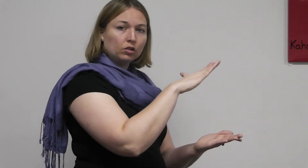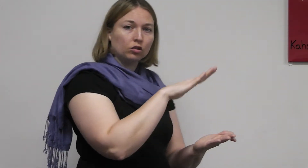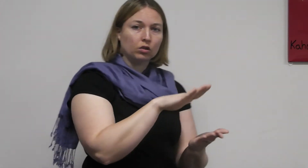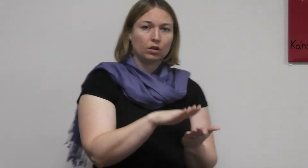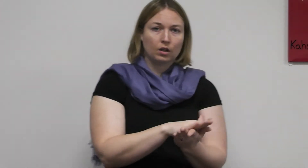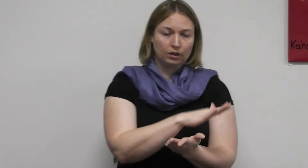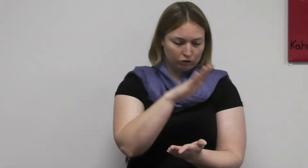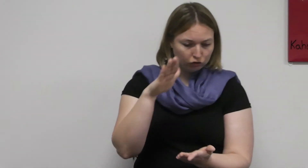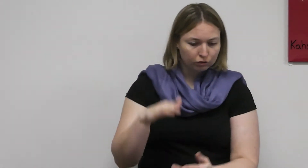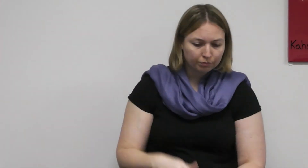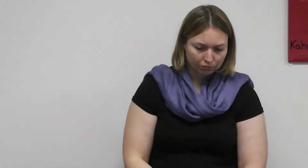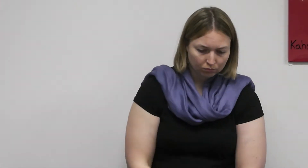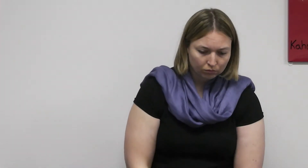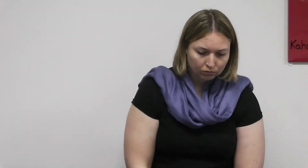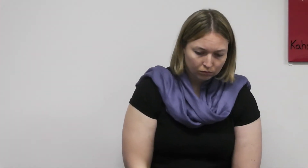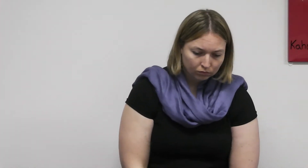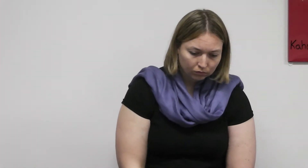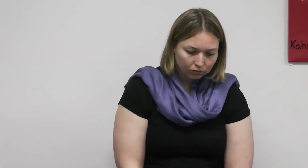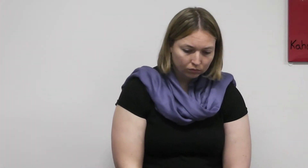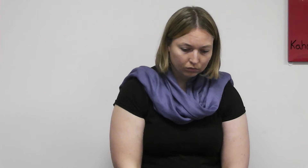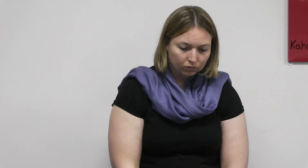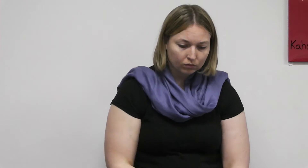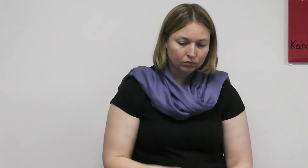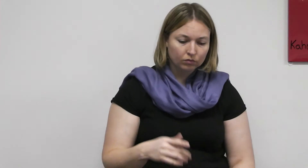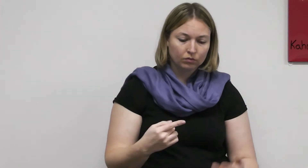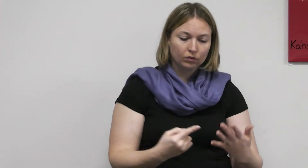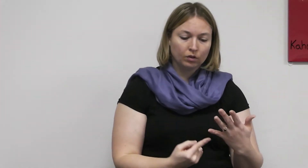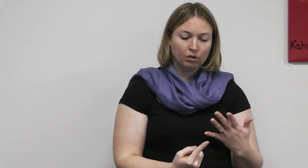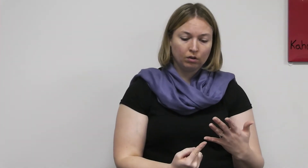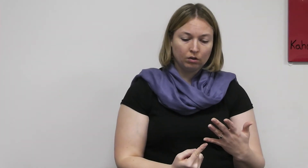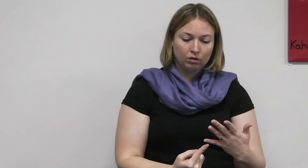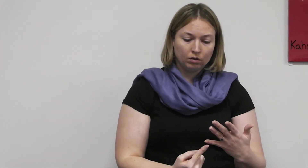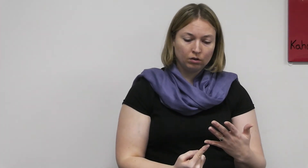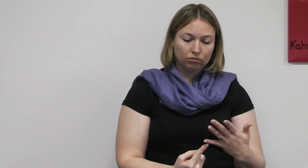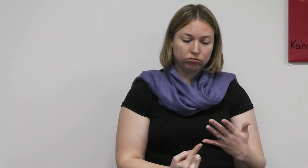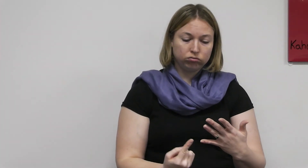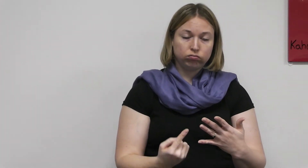GO-UP-YEARS (example: high school - go through all 4 years at same school)